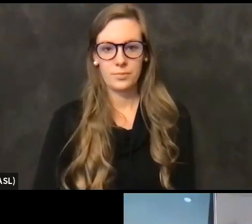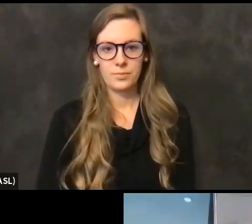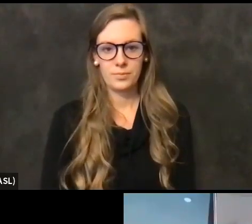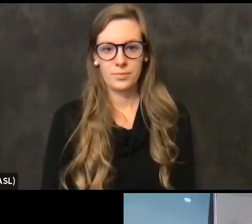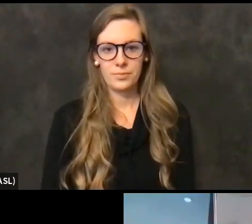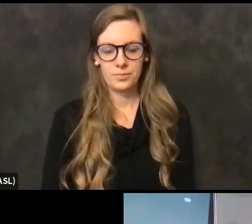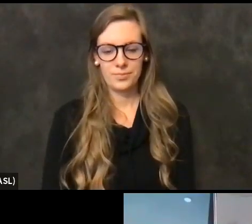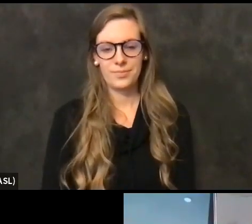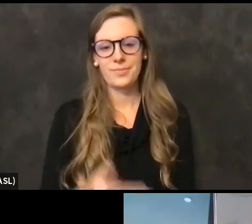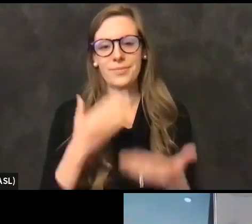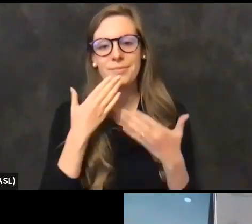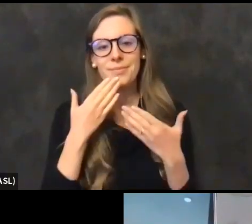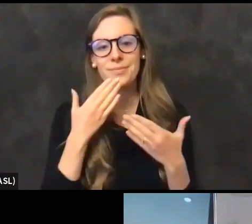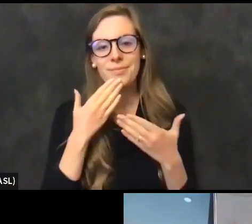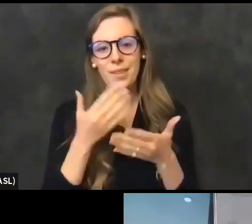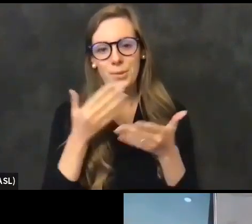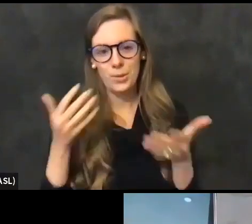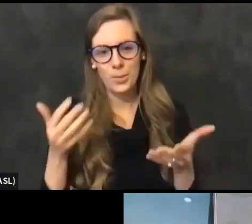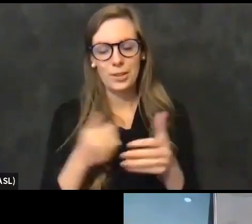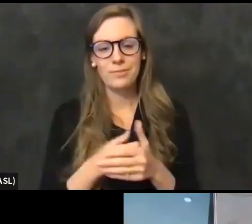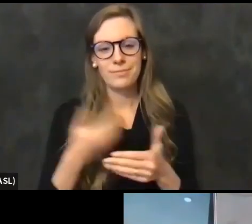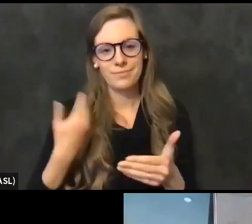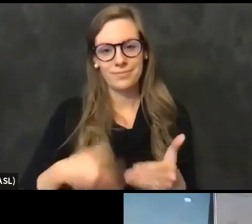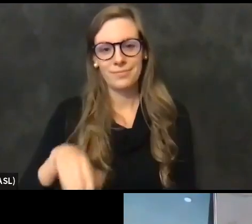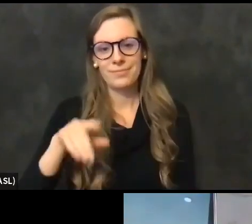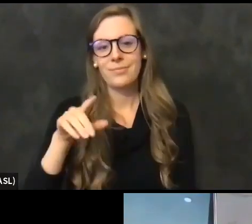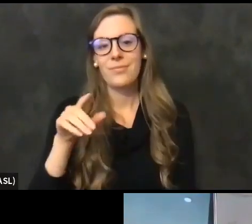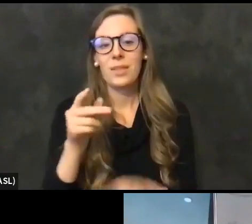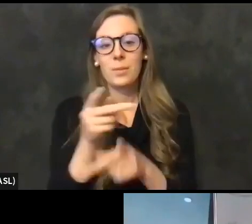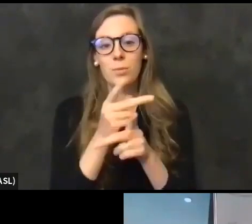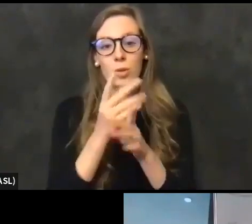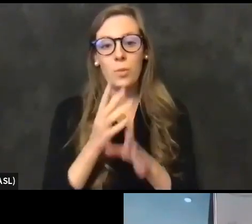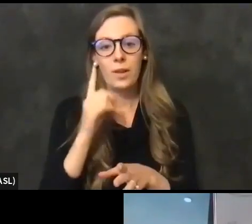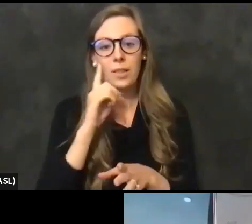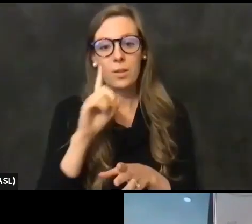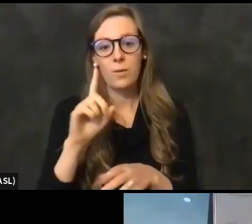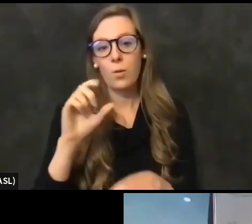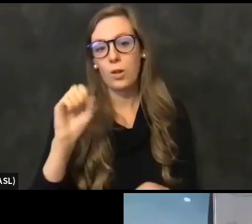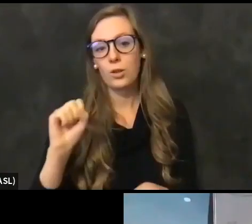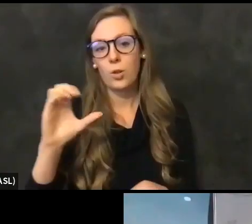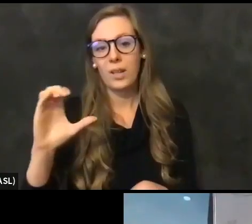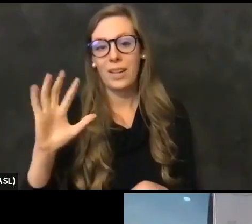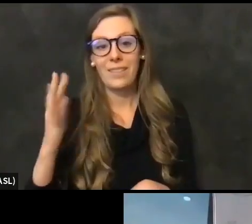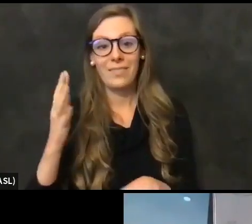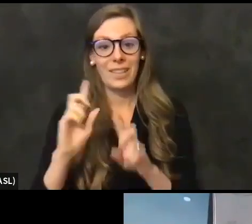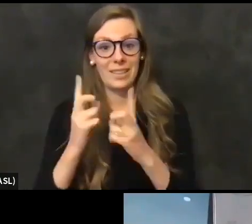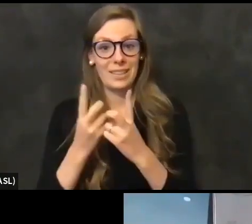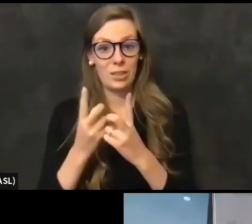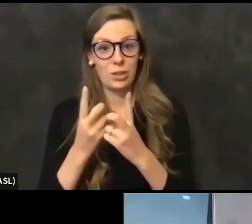Thank you so much, Gilbert. I'm Linda Hopkins, supervisor for Sonoma County Fifth District and chair of the Board of Supervisors.